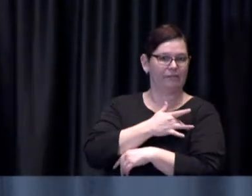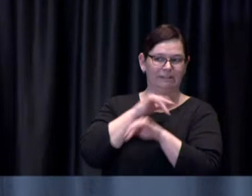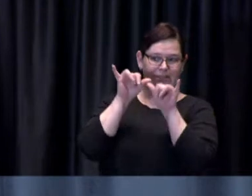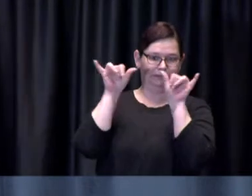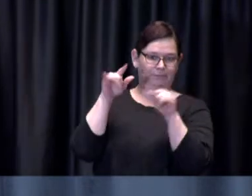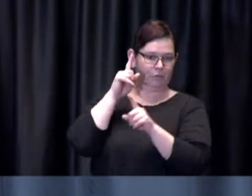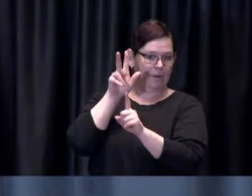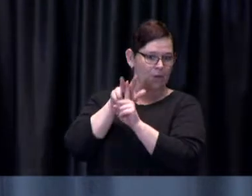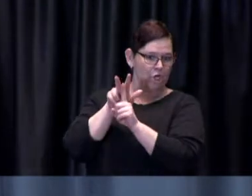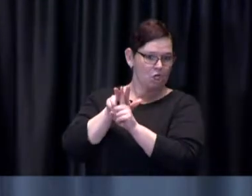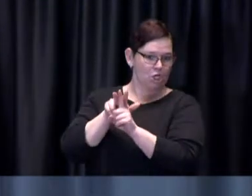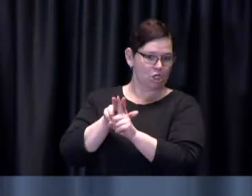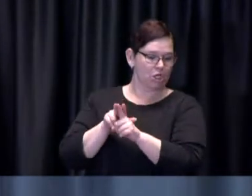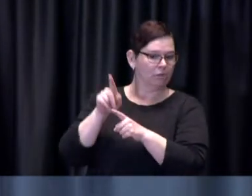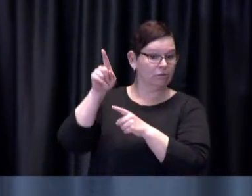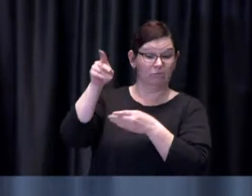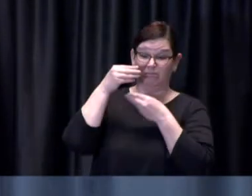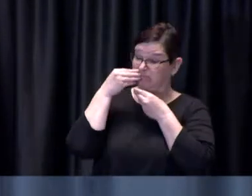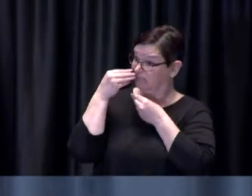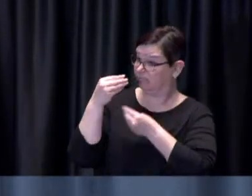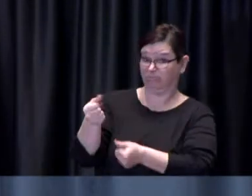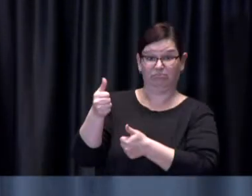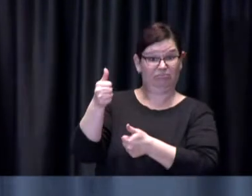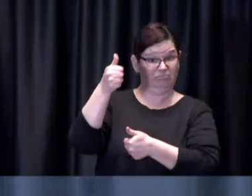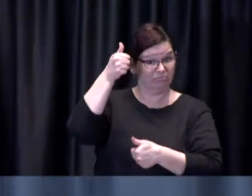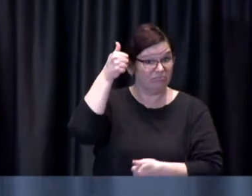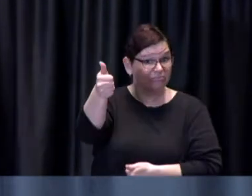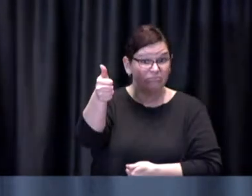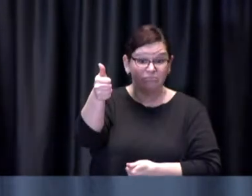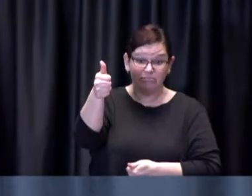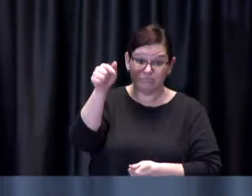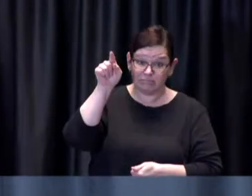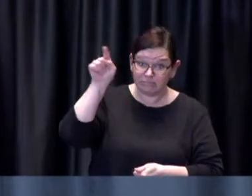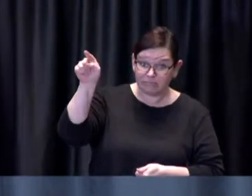to function very very well we've seen thousands upon thousands of people be